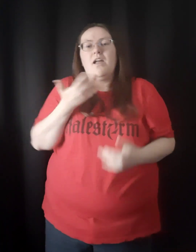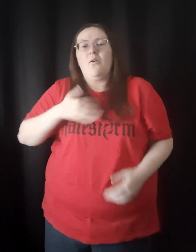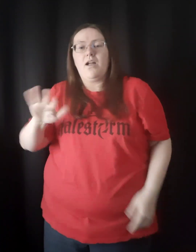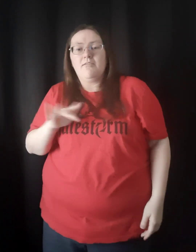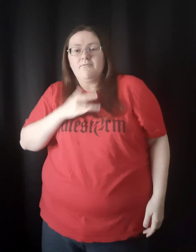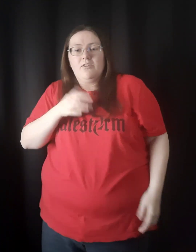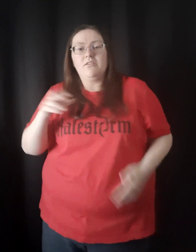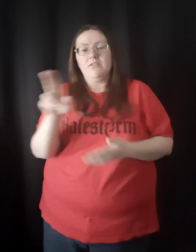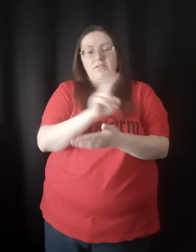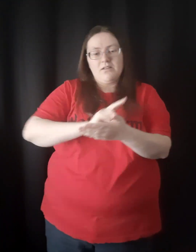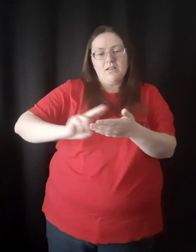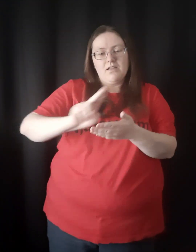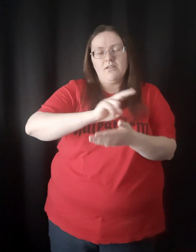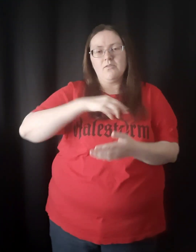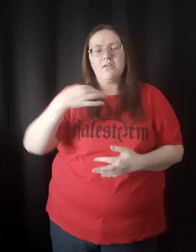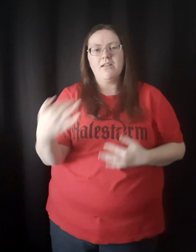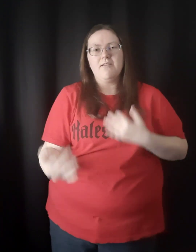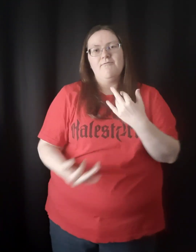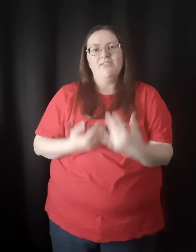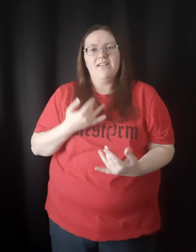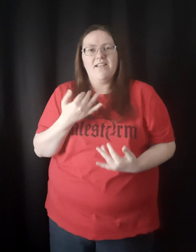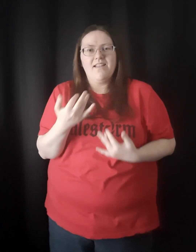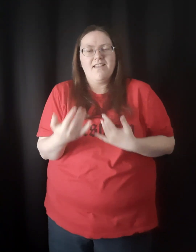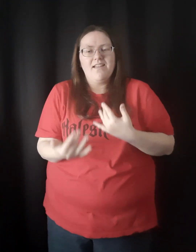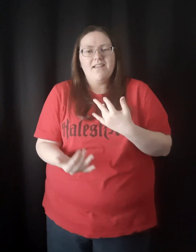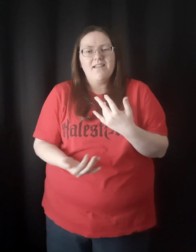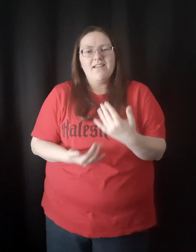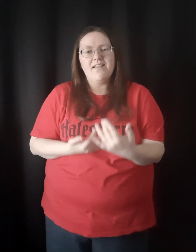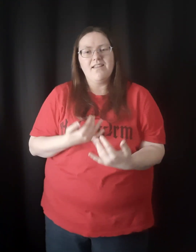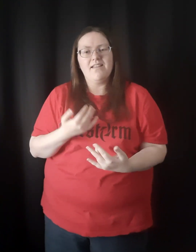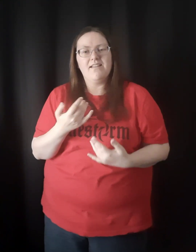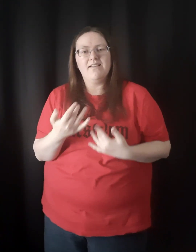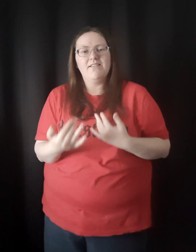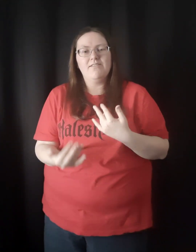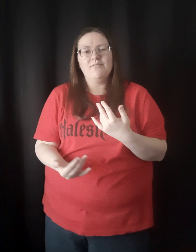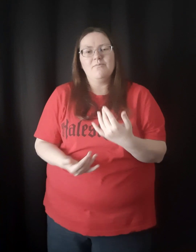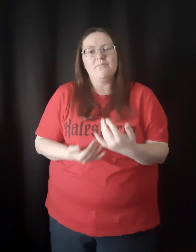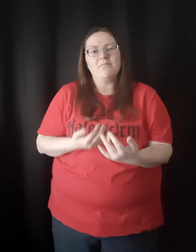Now I feel the sacred flame